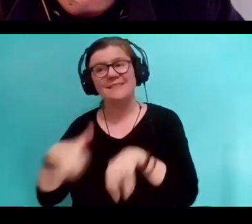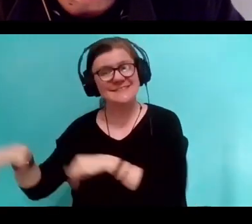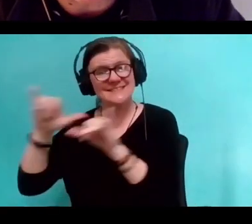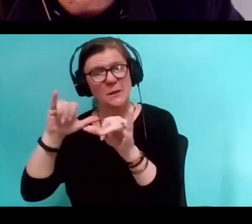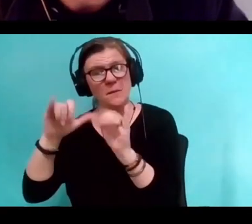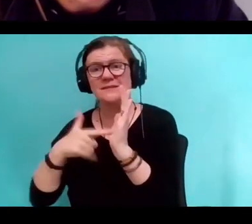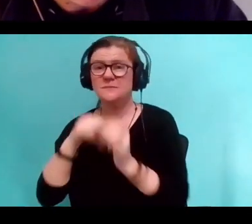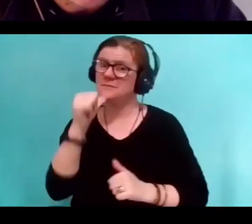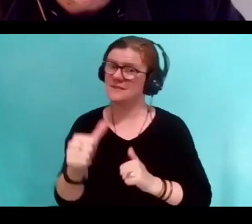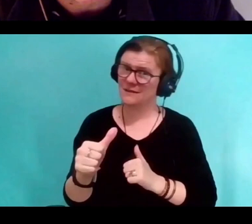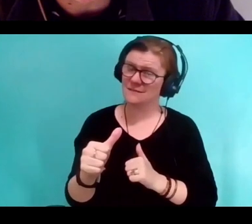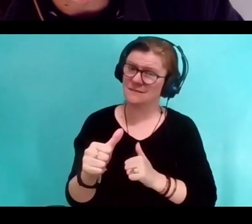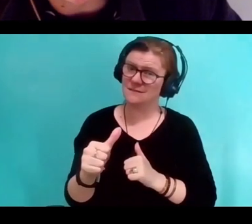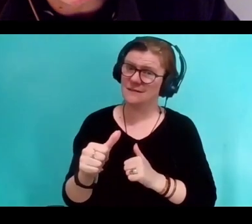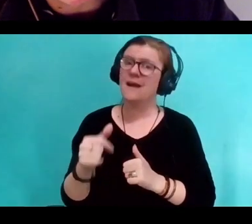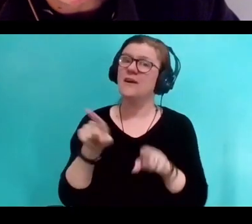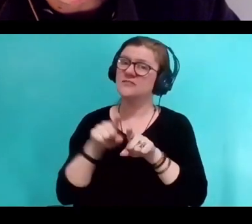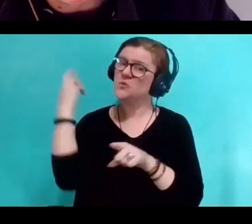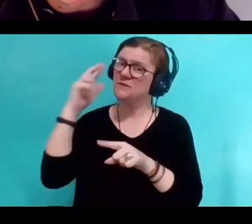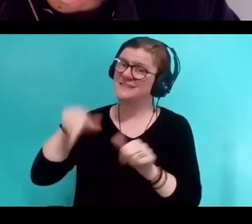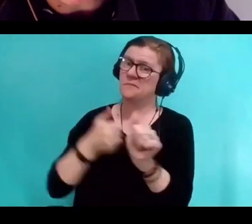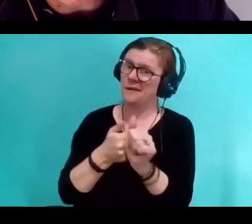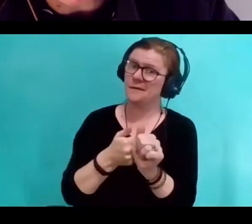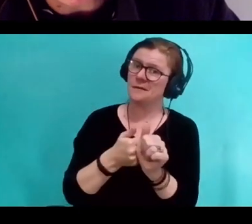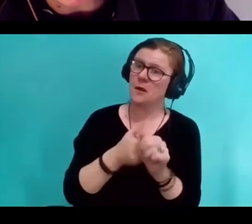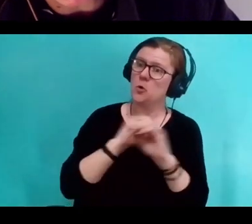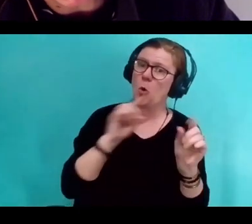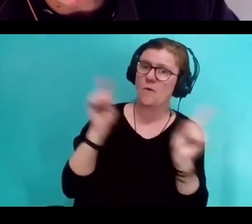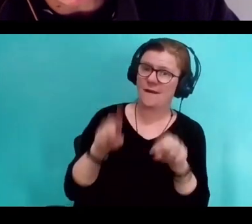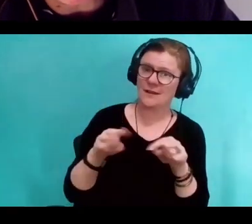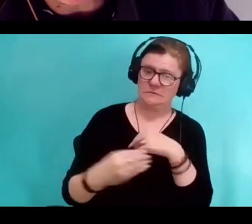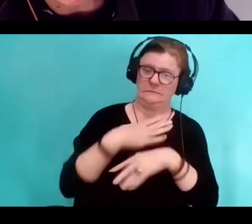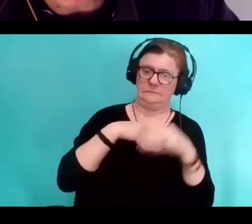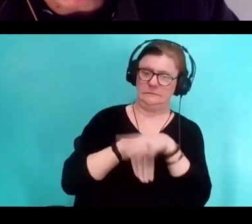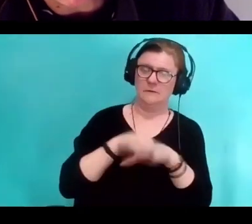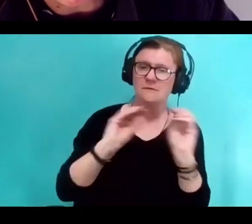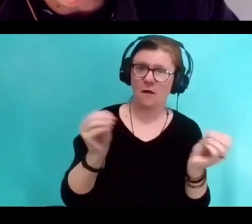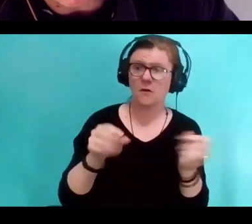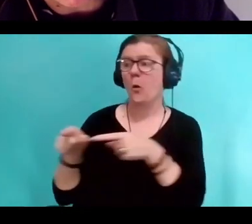and how come? So, suppose where this is leading is just back to stores.